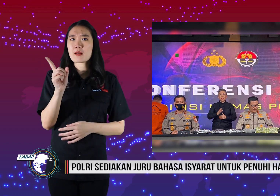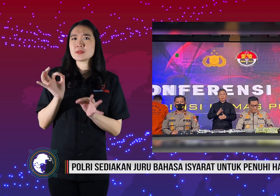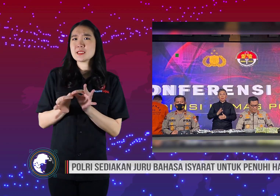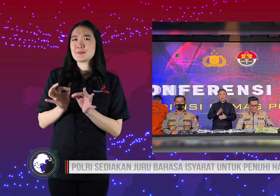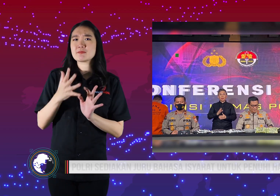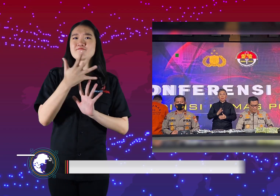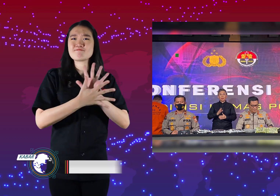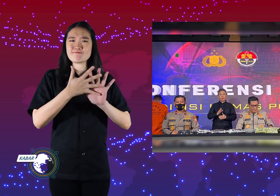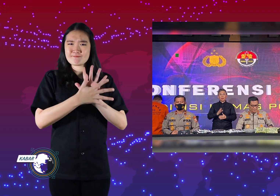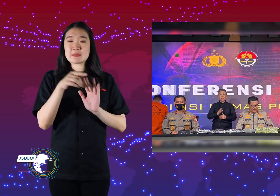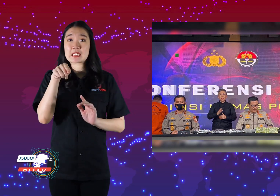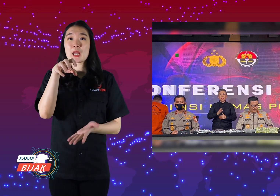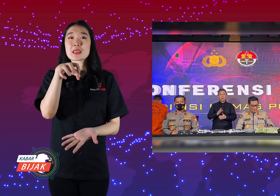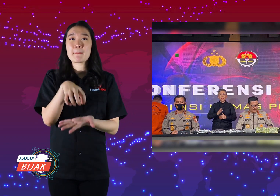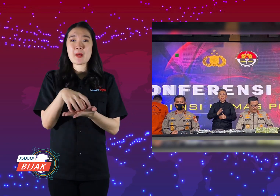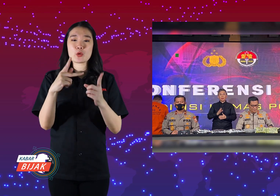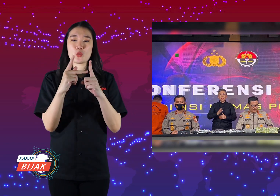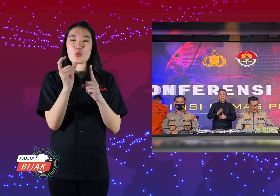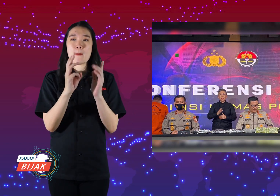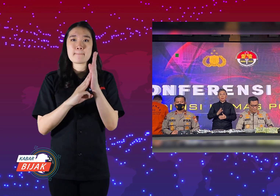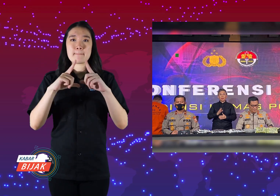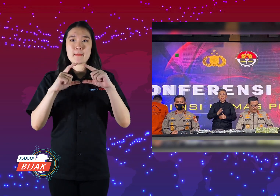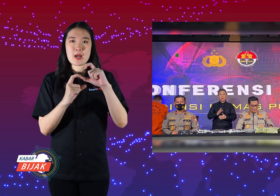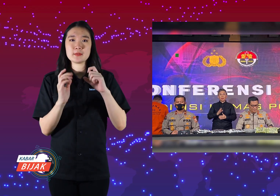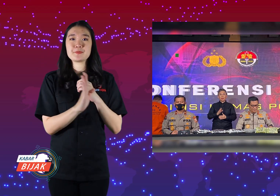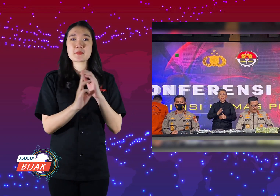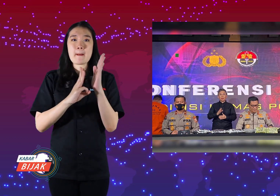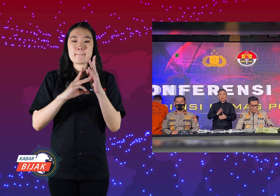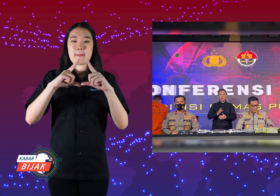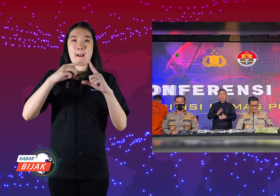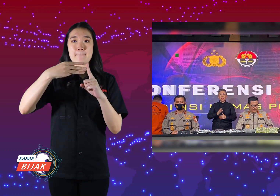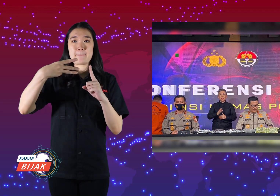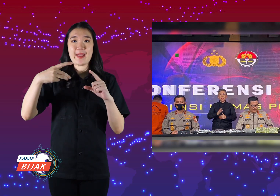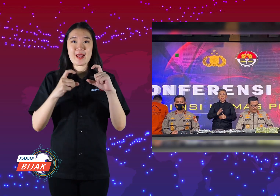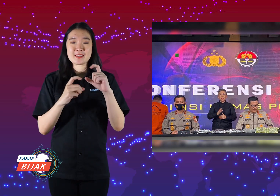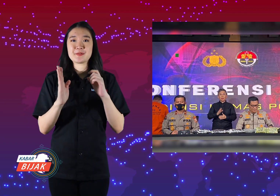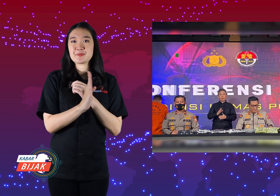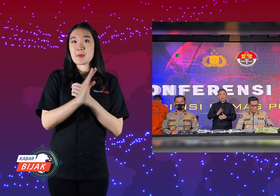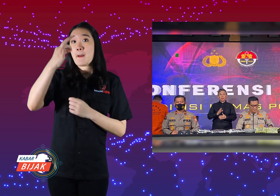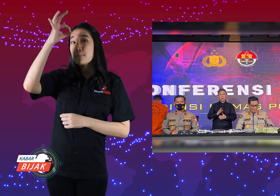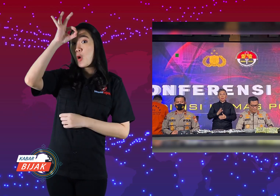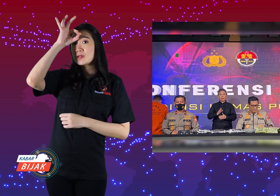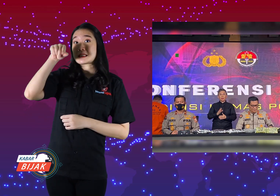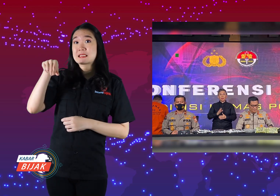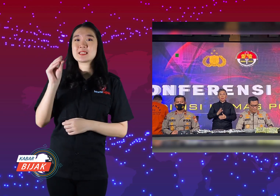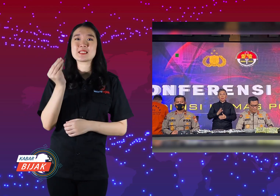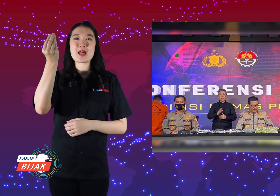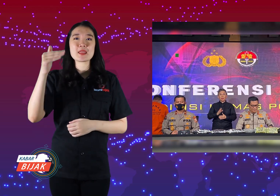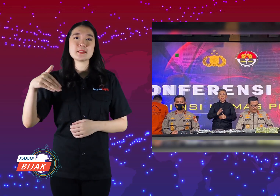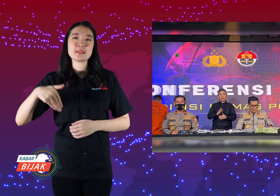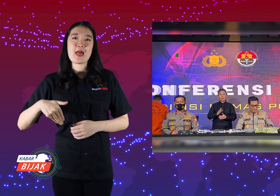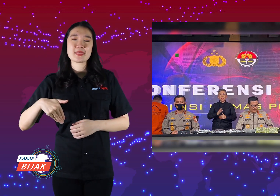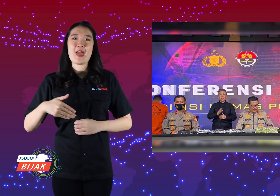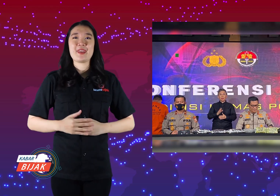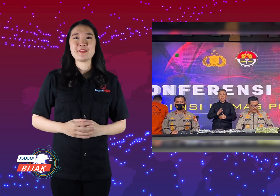at the Police Headquarters, South Jakarta. there is provided JBI Sign Language